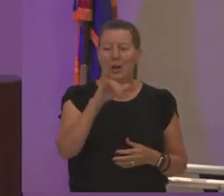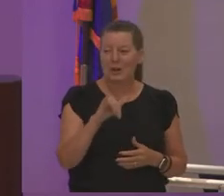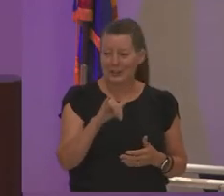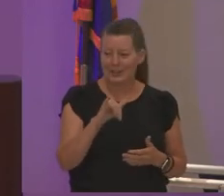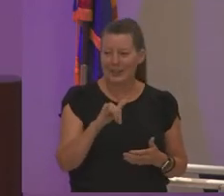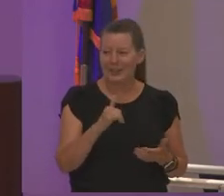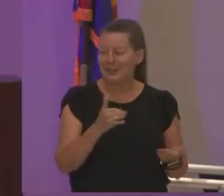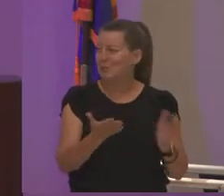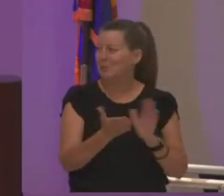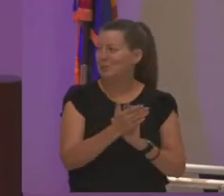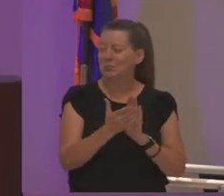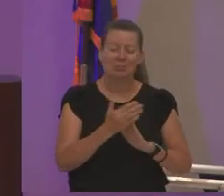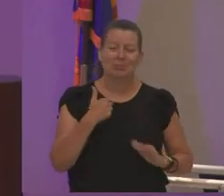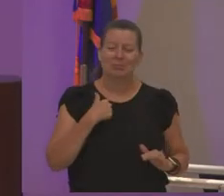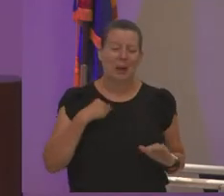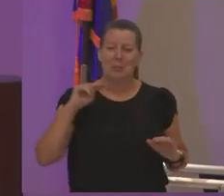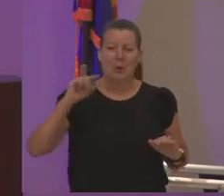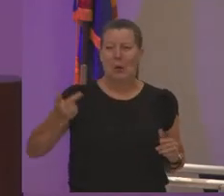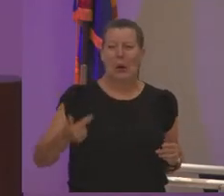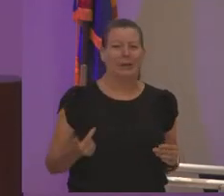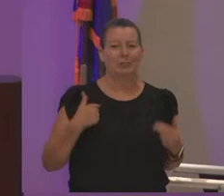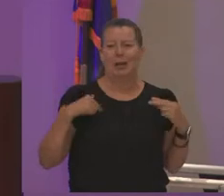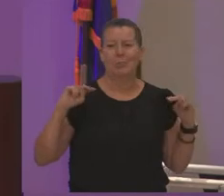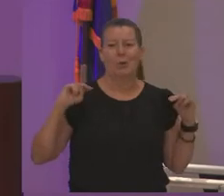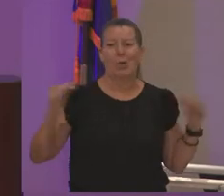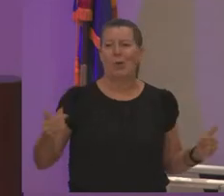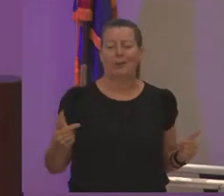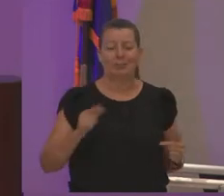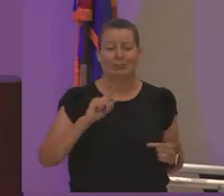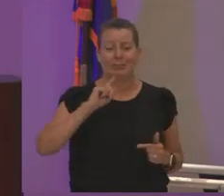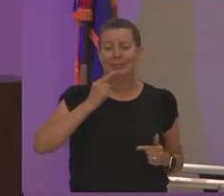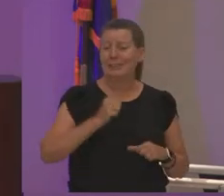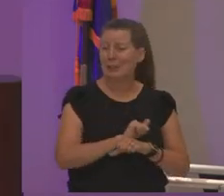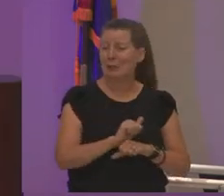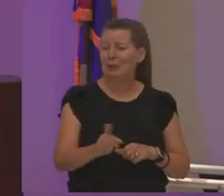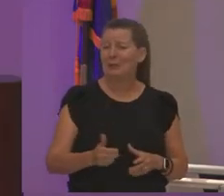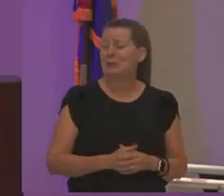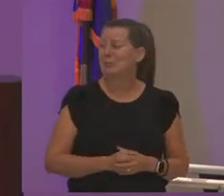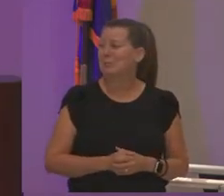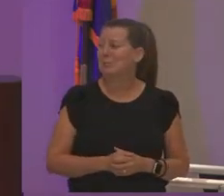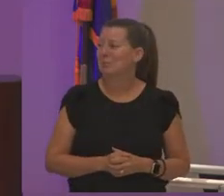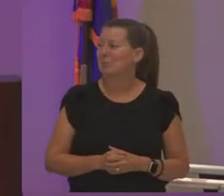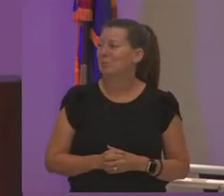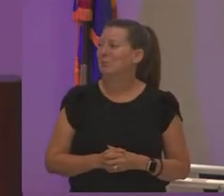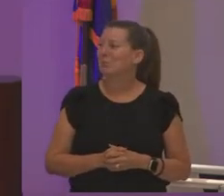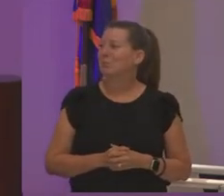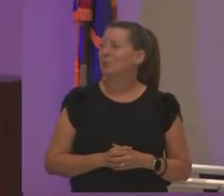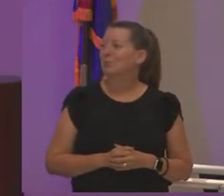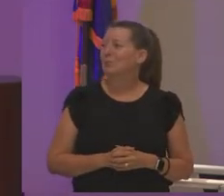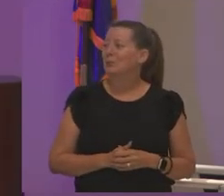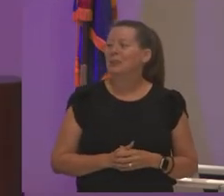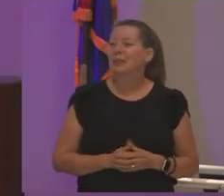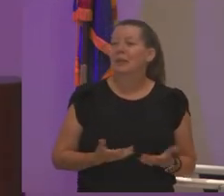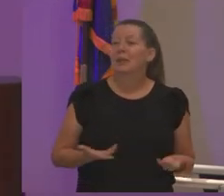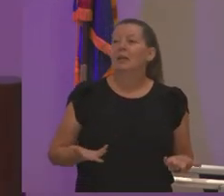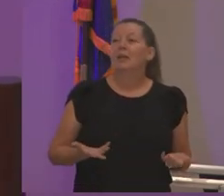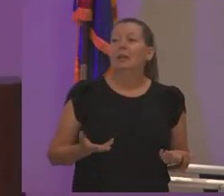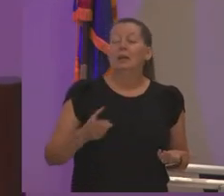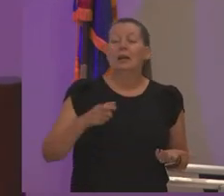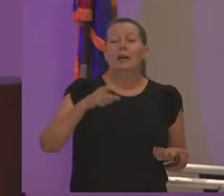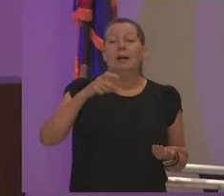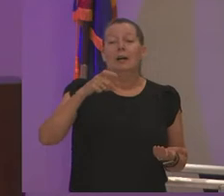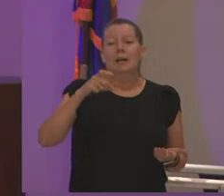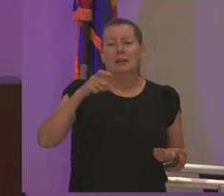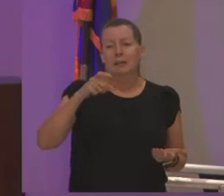i'm no good i'm no good i'm serious because as you can see i have to be candled sometimes tam